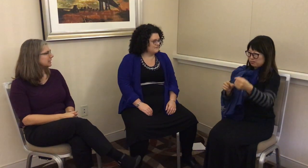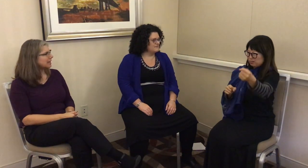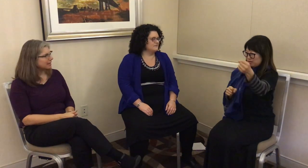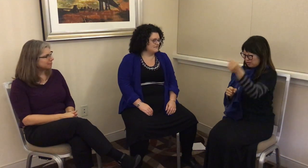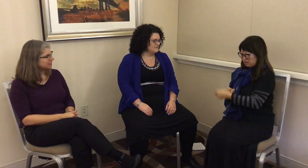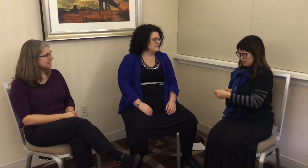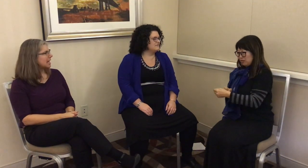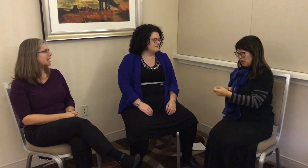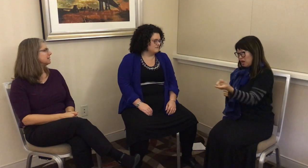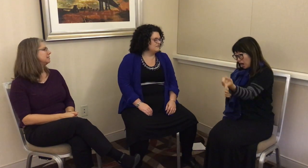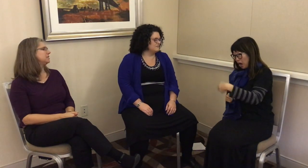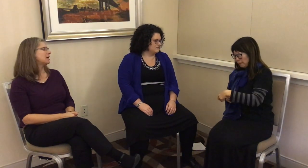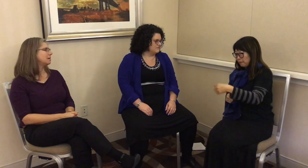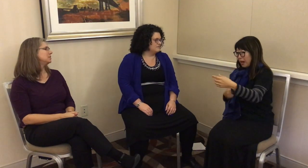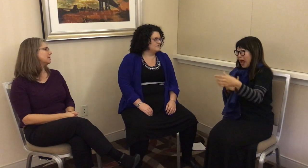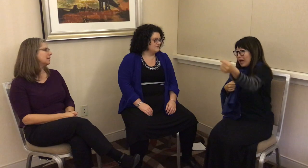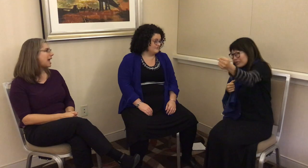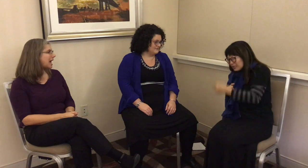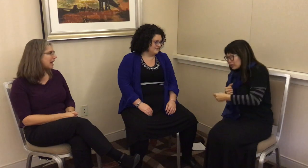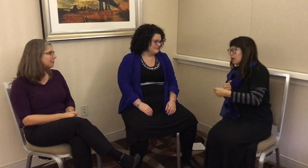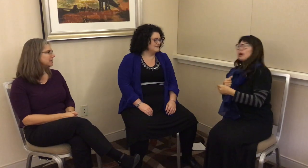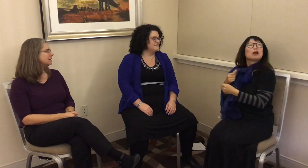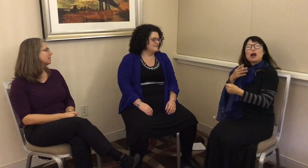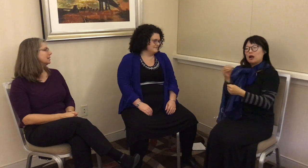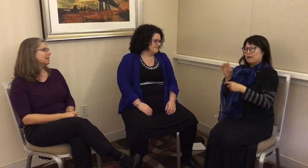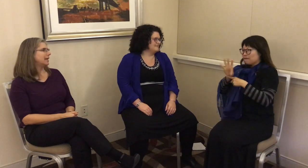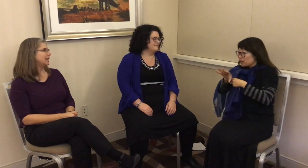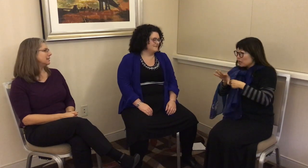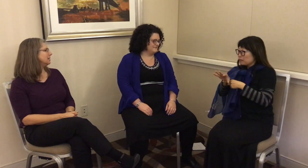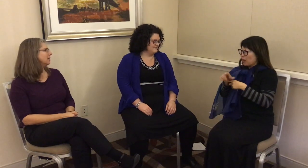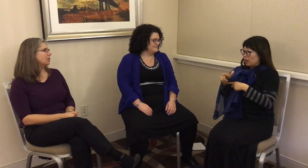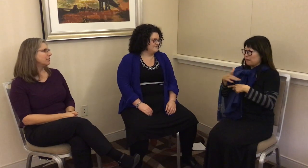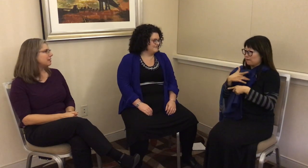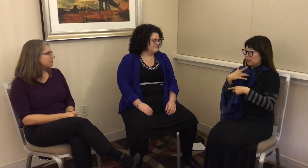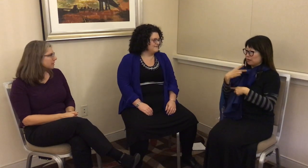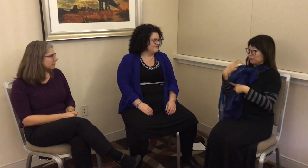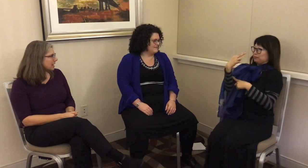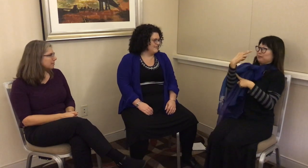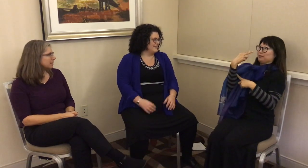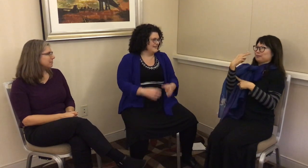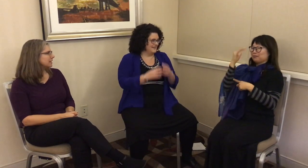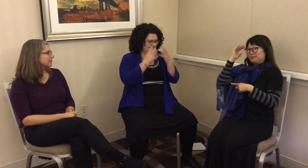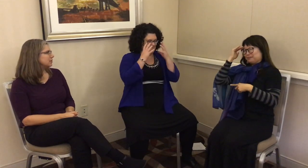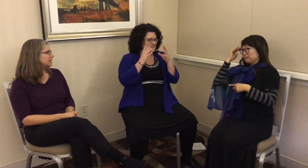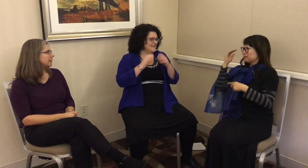life, ask them to come to the lab, and then film them and feel like they’re staring